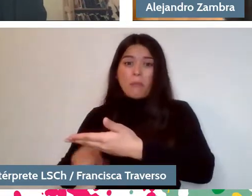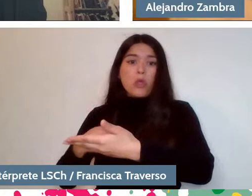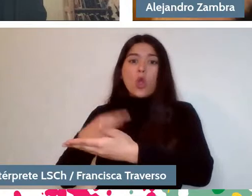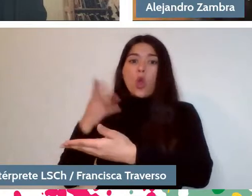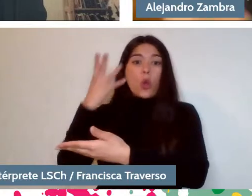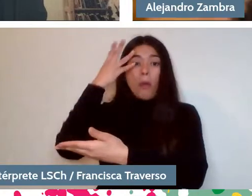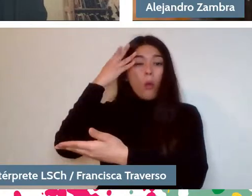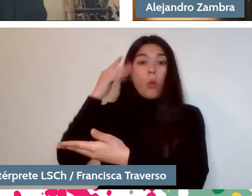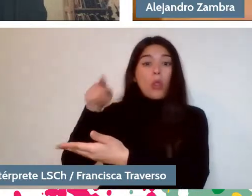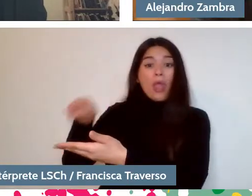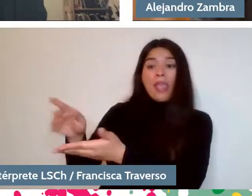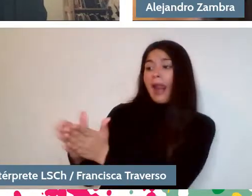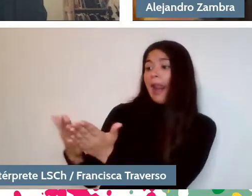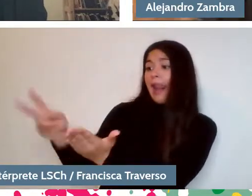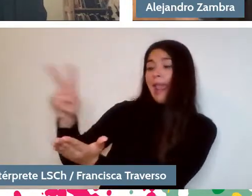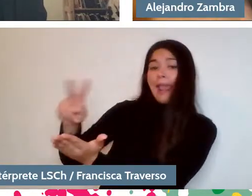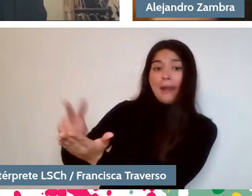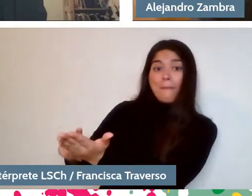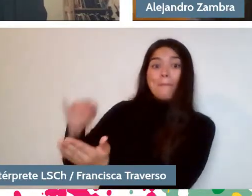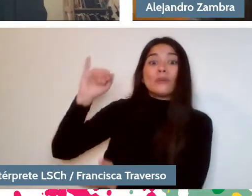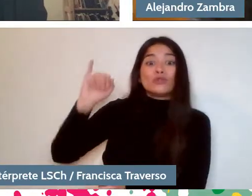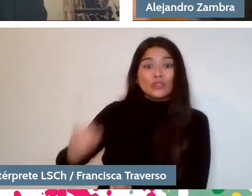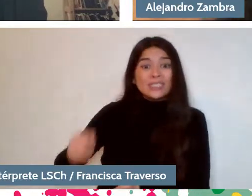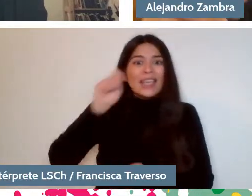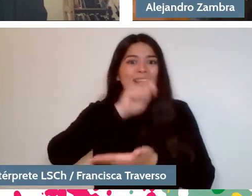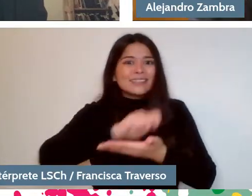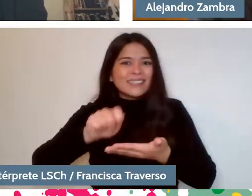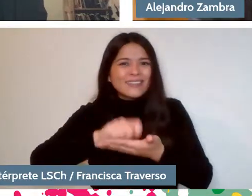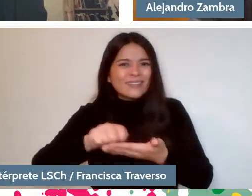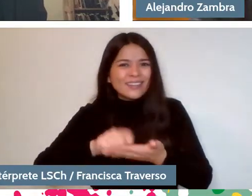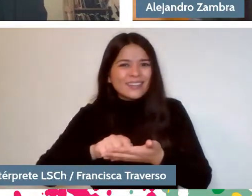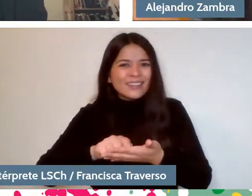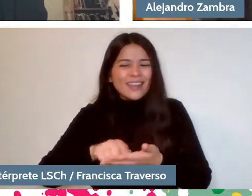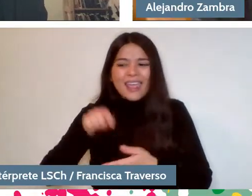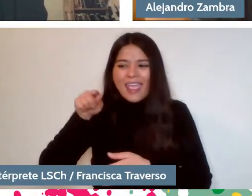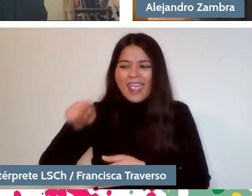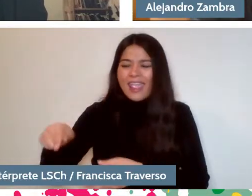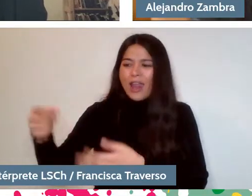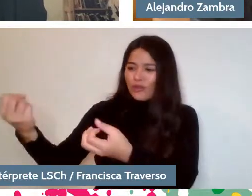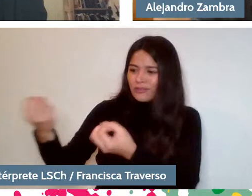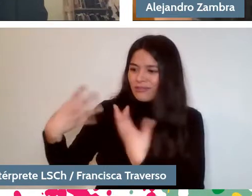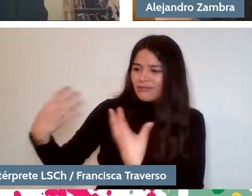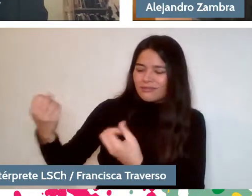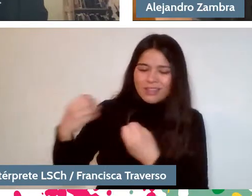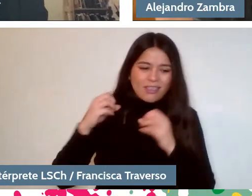But always writing and she made us write, all her grandchildren. And what did she write?